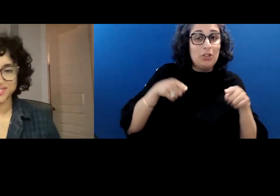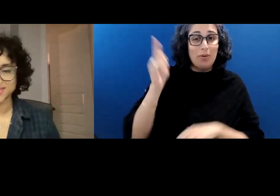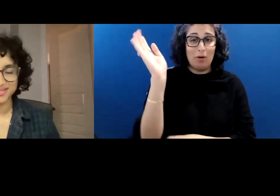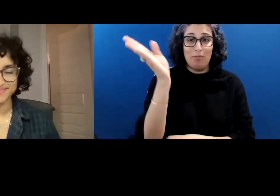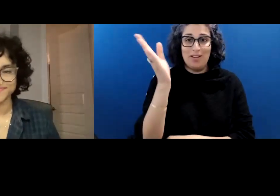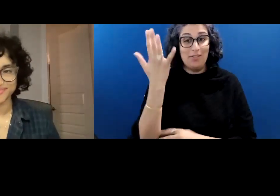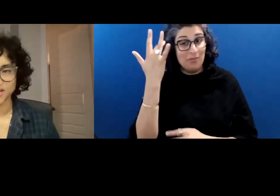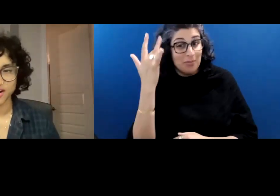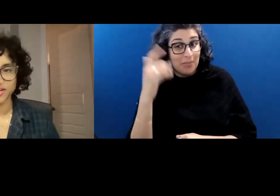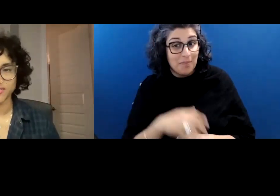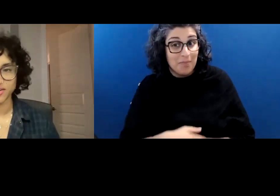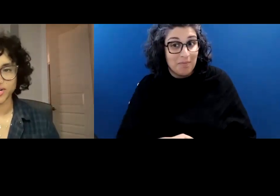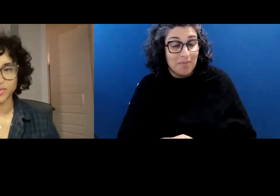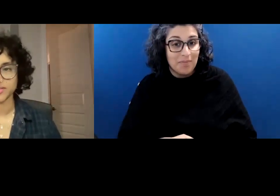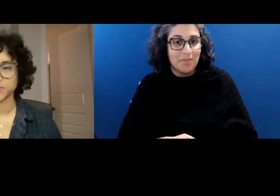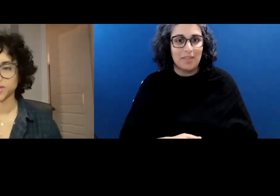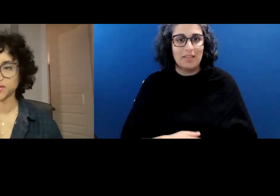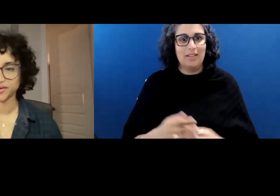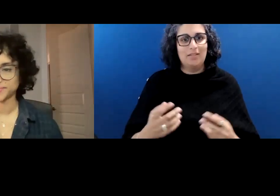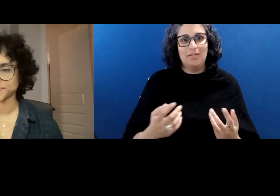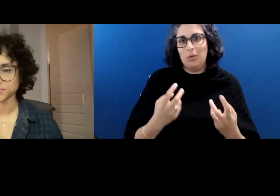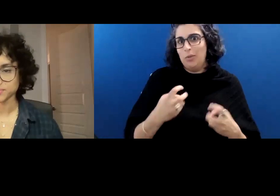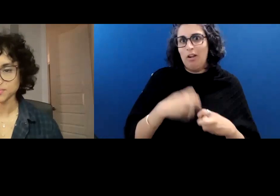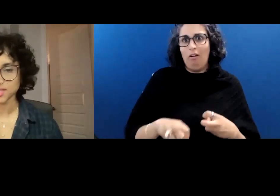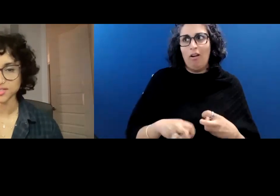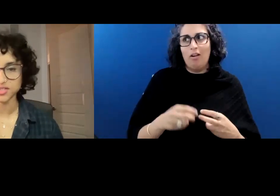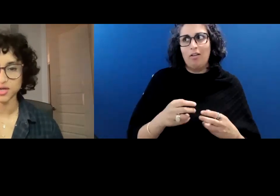it's hard enough already, might as well make it harder.